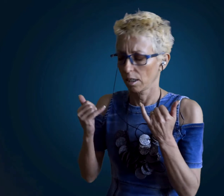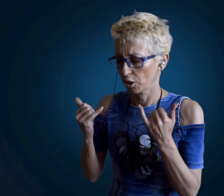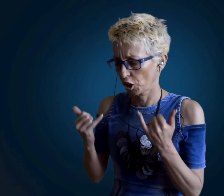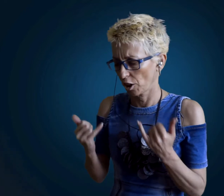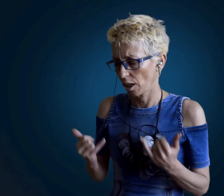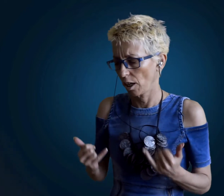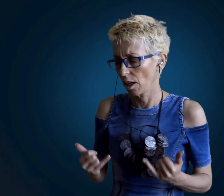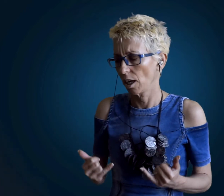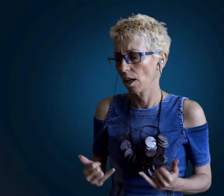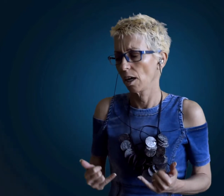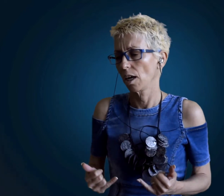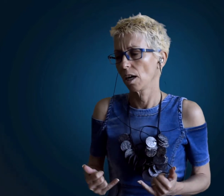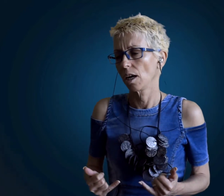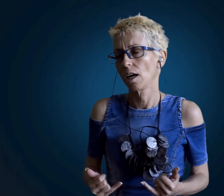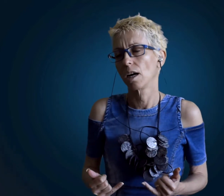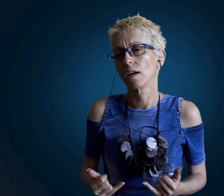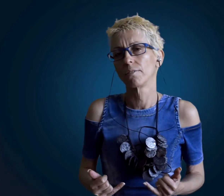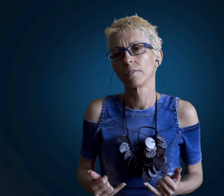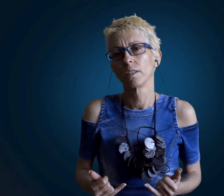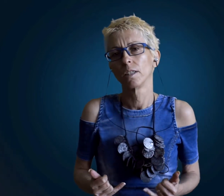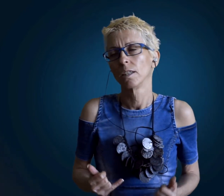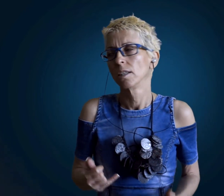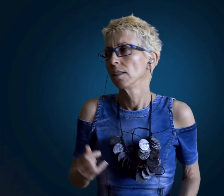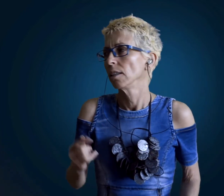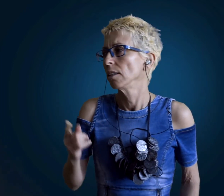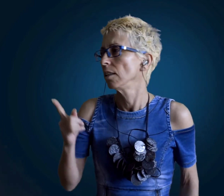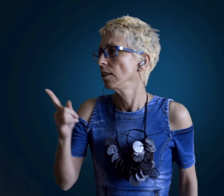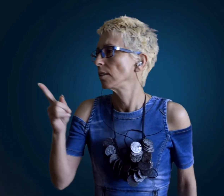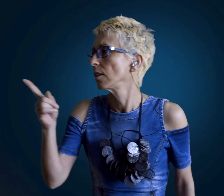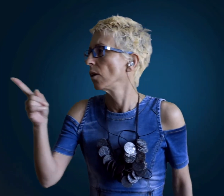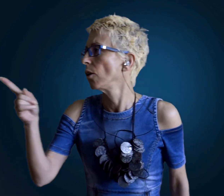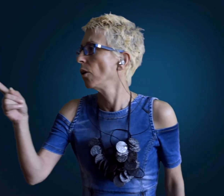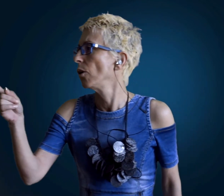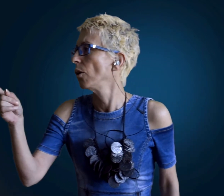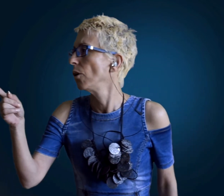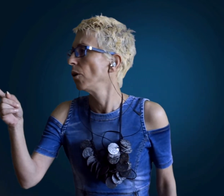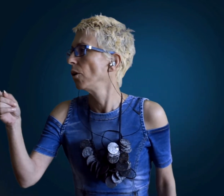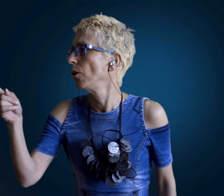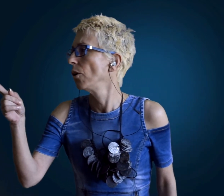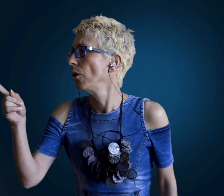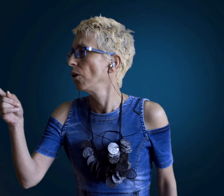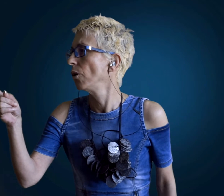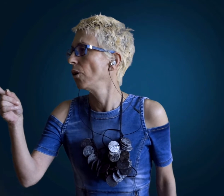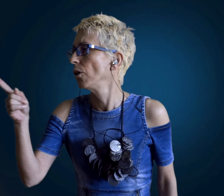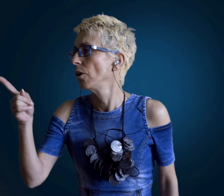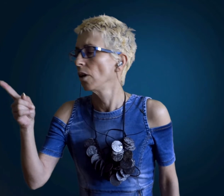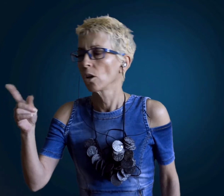now to him